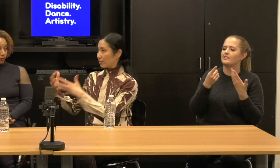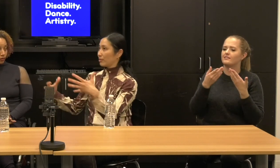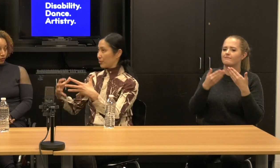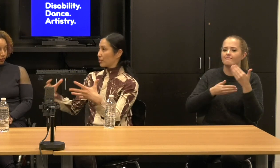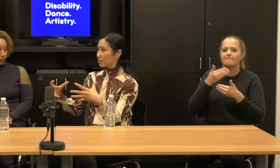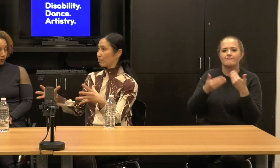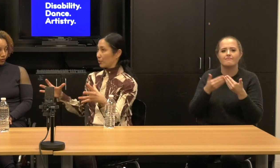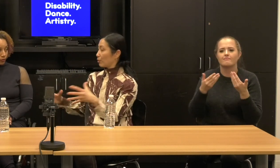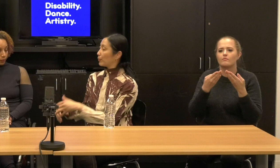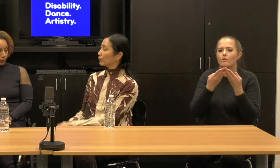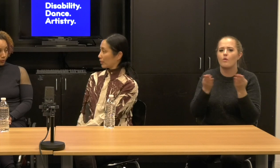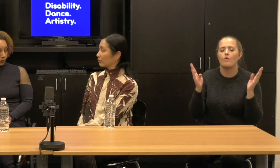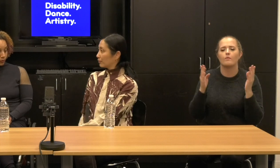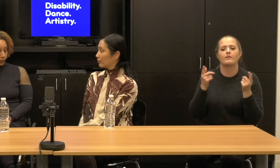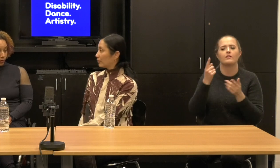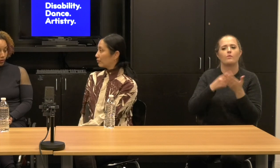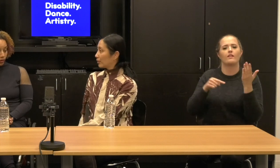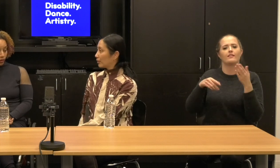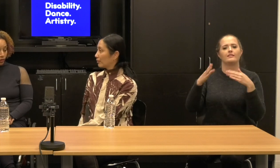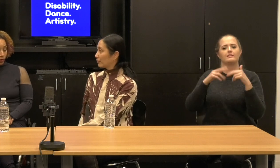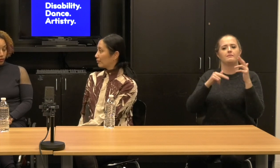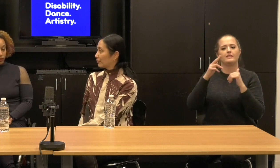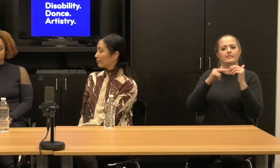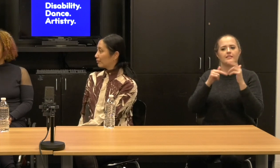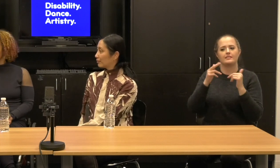in, in within, you know this building. Kevin: Yeah.